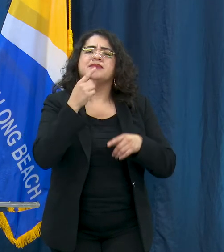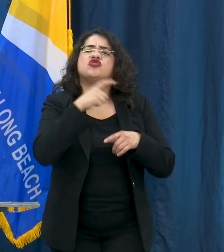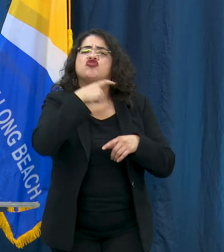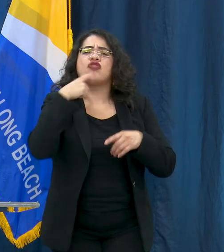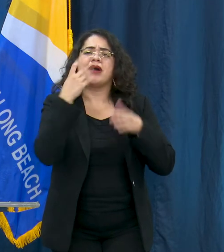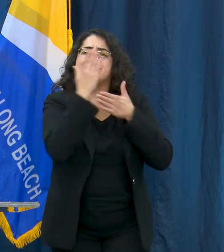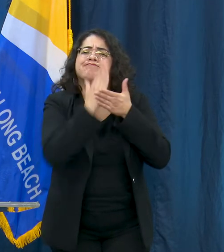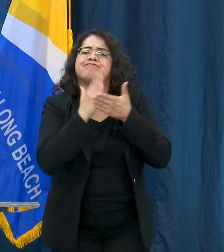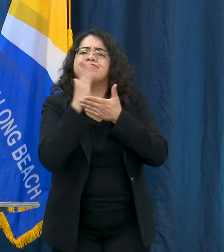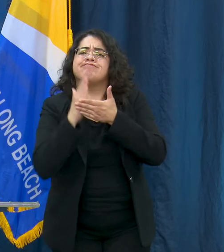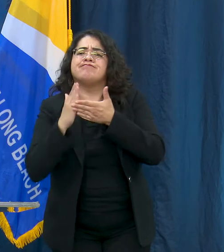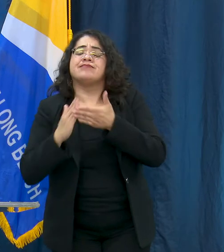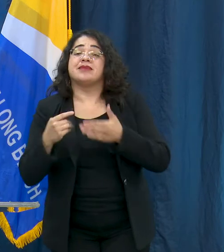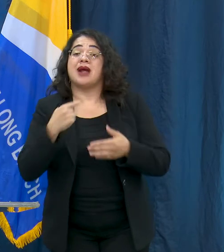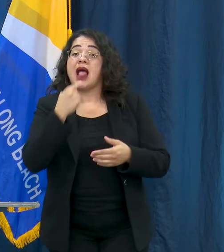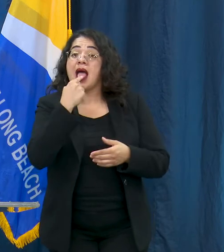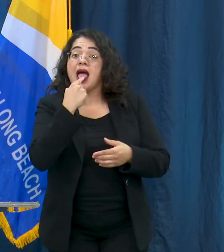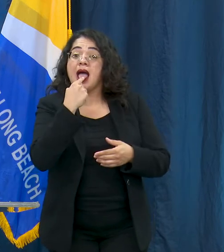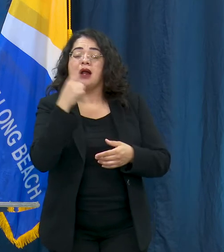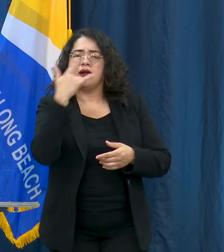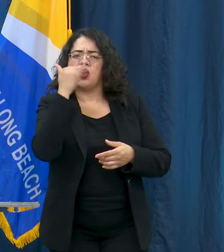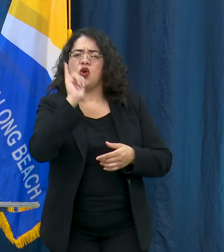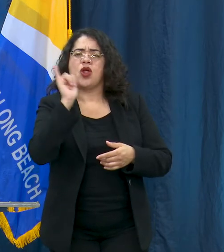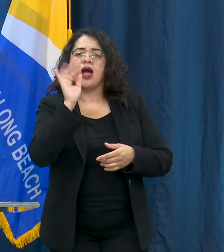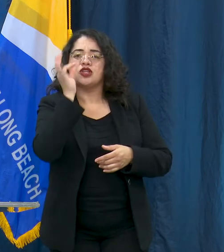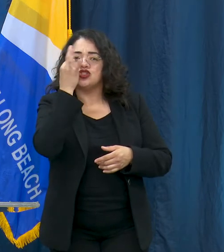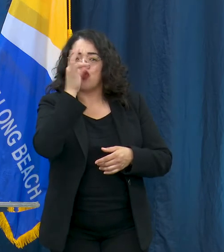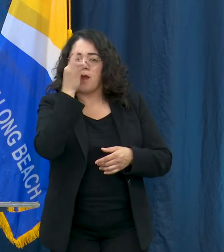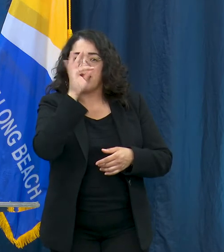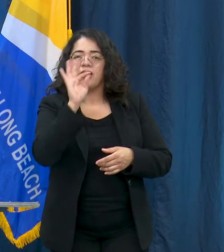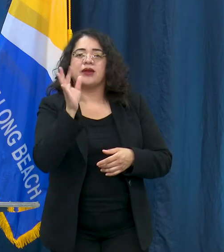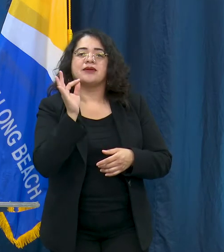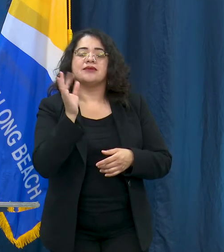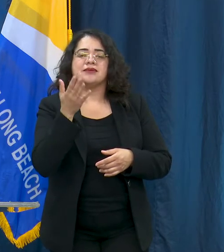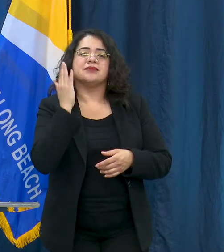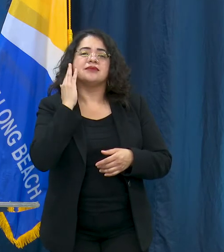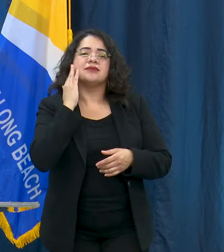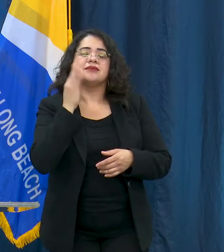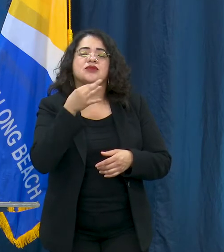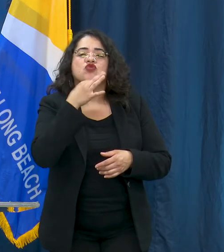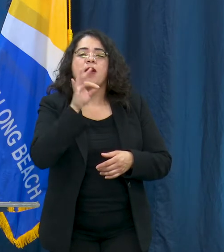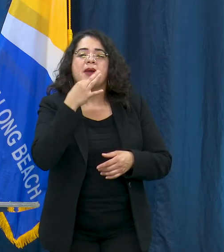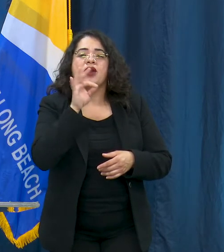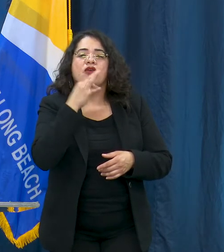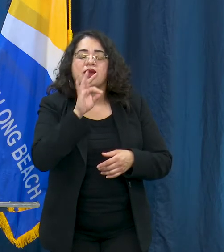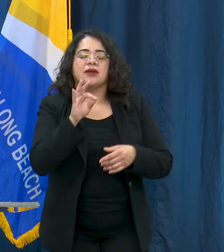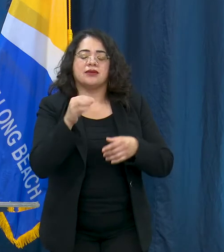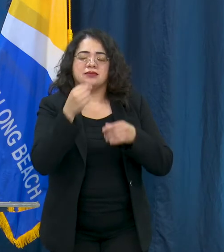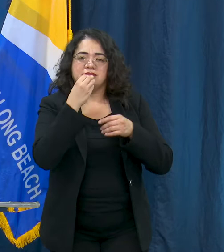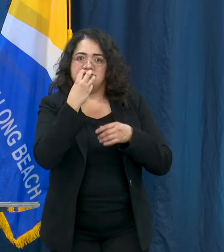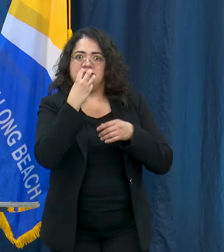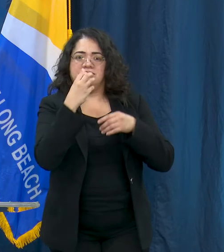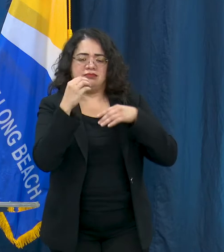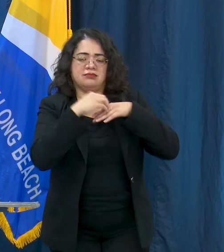looks like a strawberry, swollen hands and feet which may also be red,